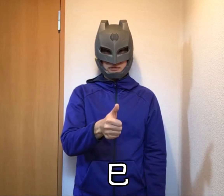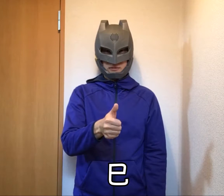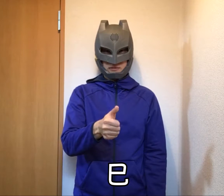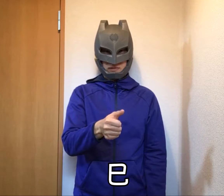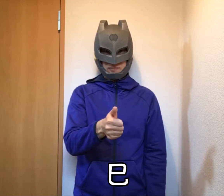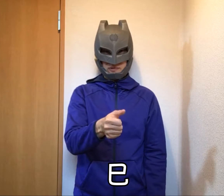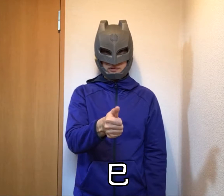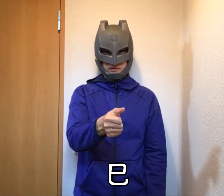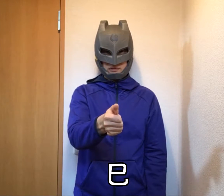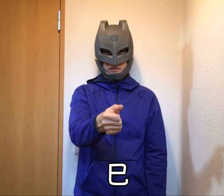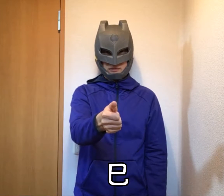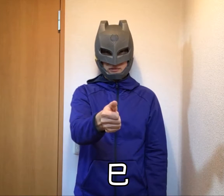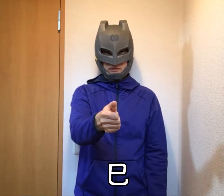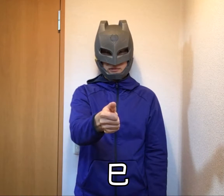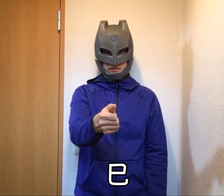Snake